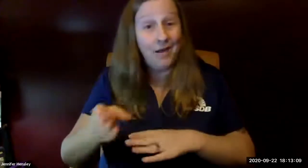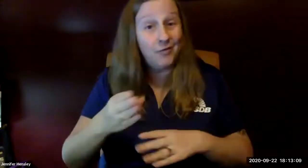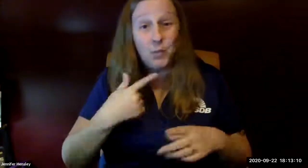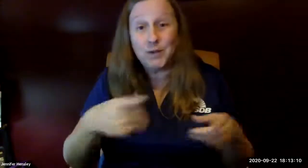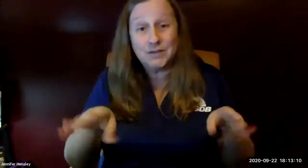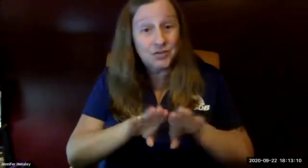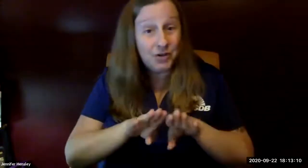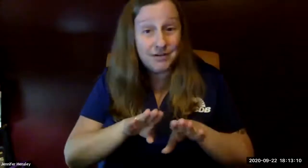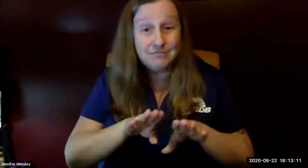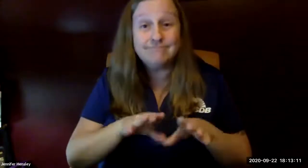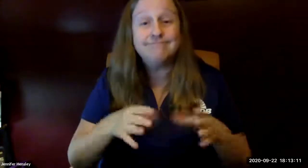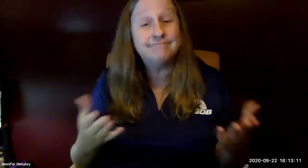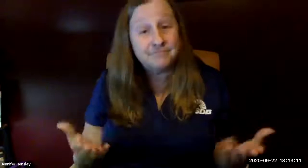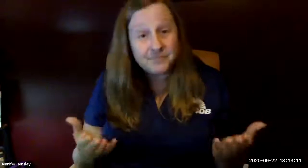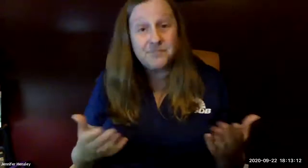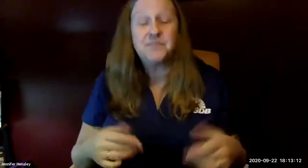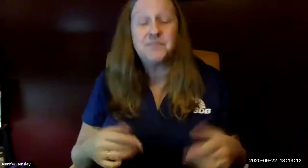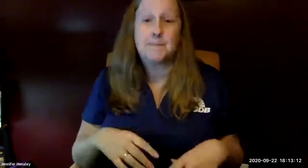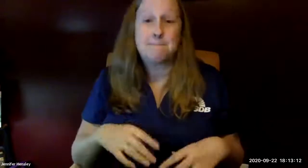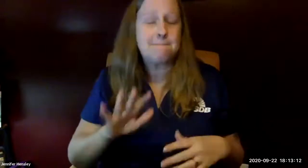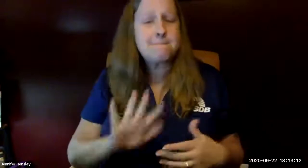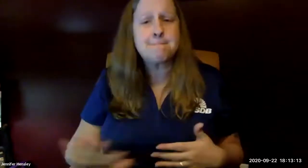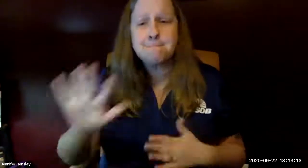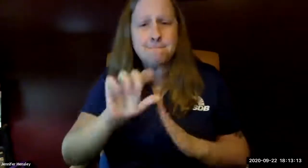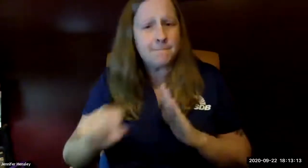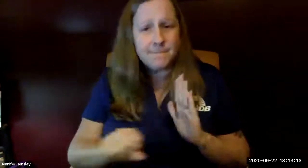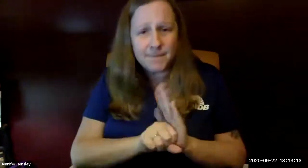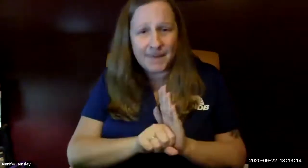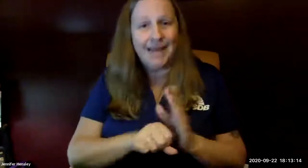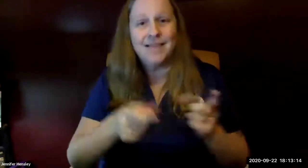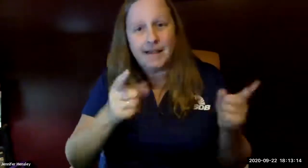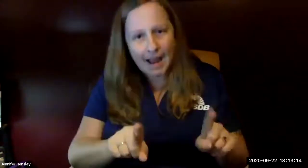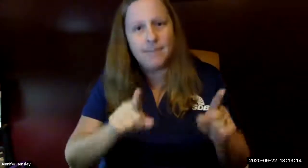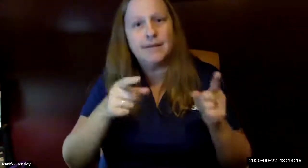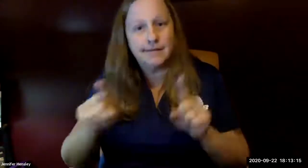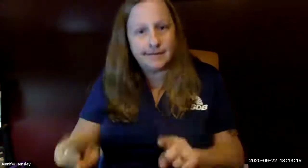and that started immediately after the closure